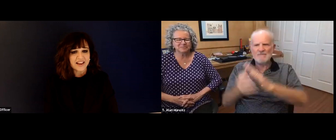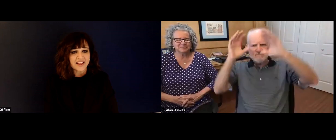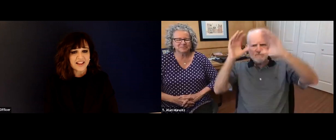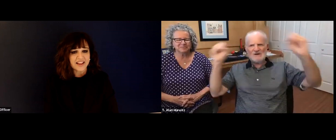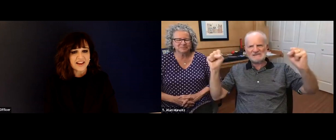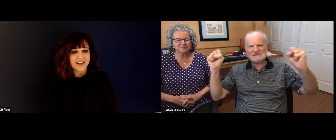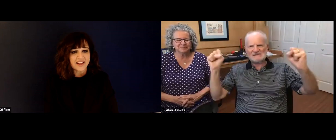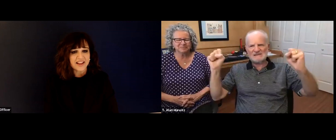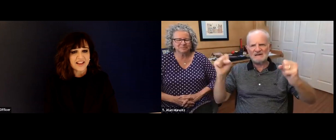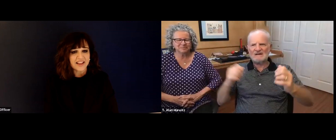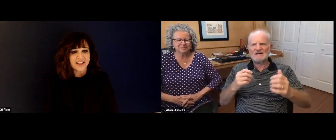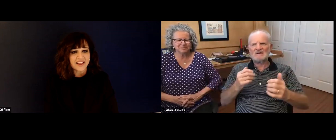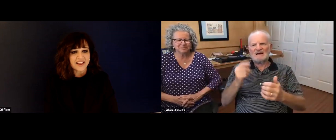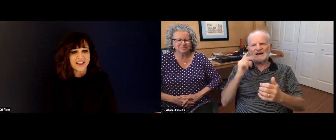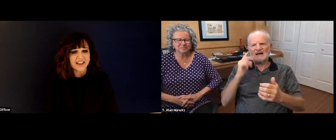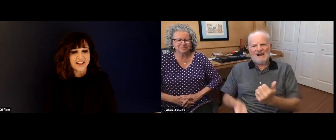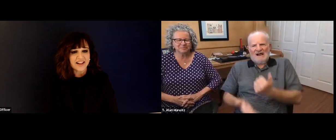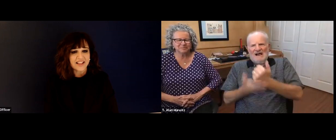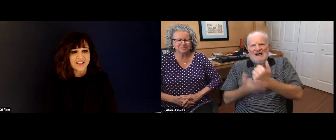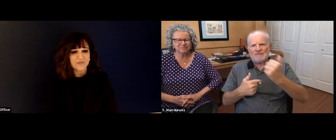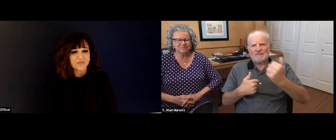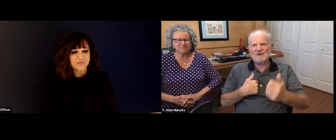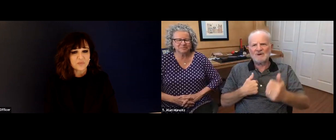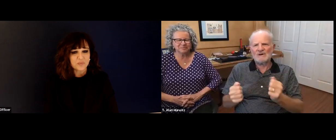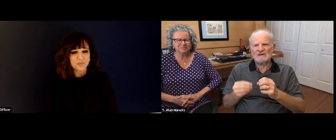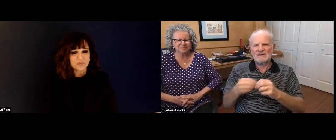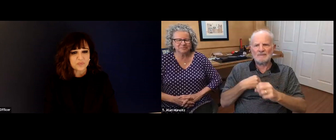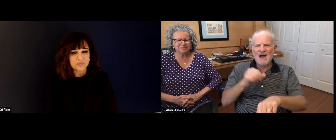know kind of where that had come from. But he felt at that time